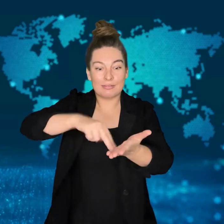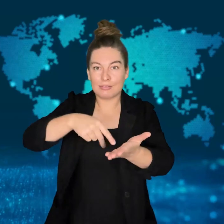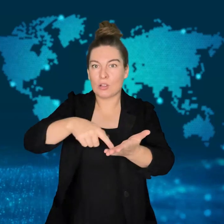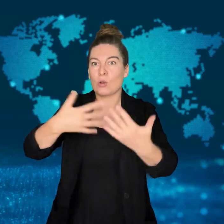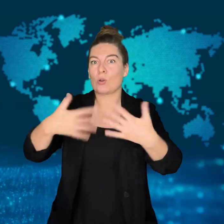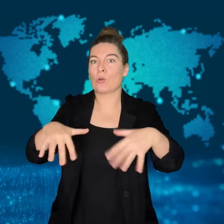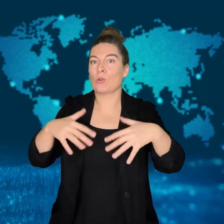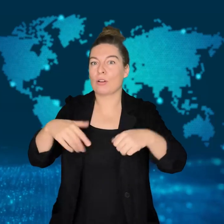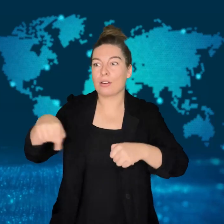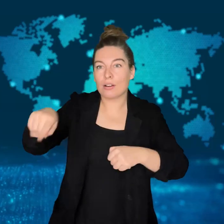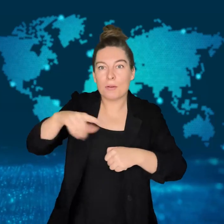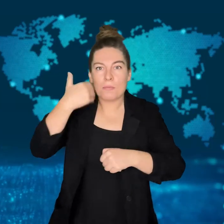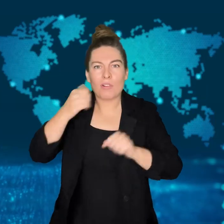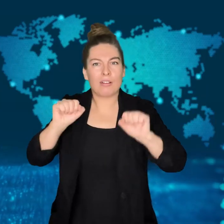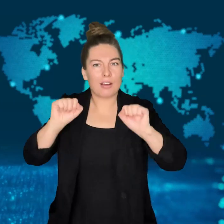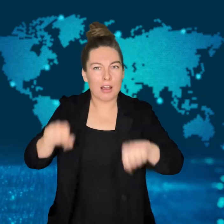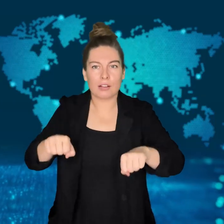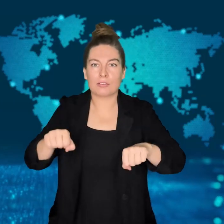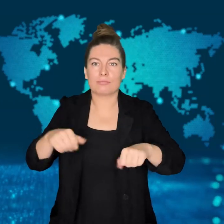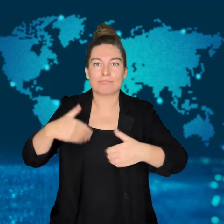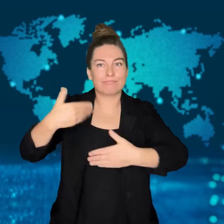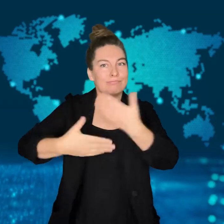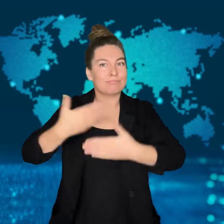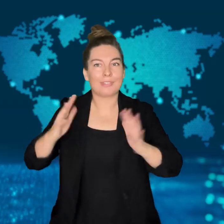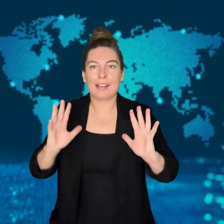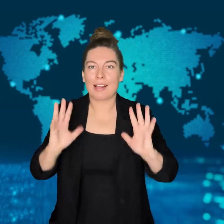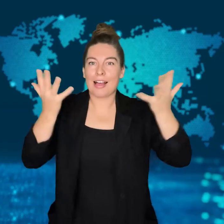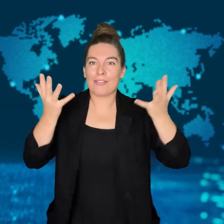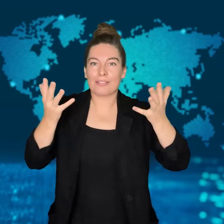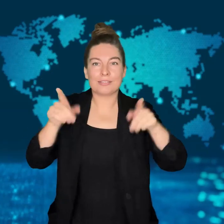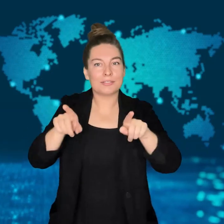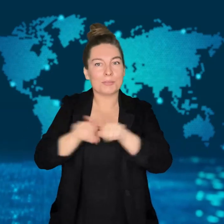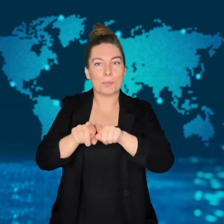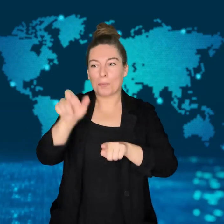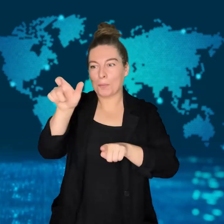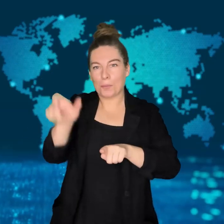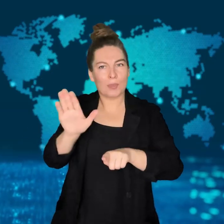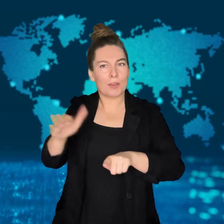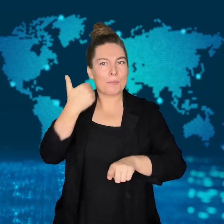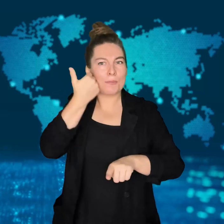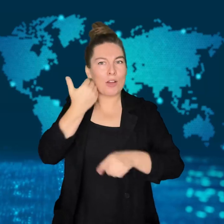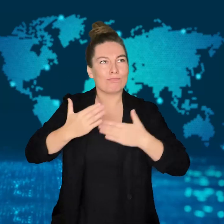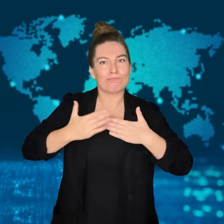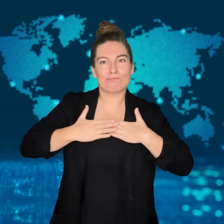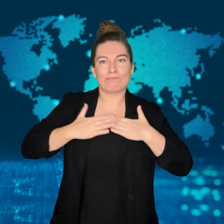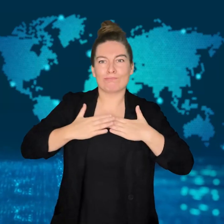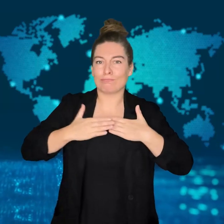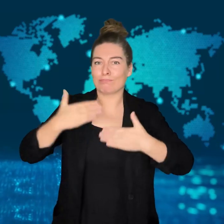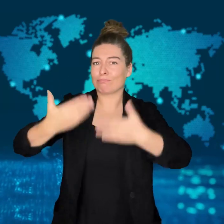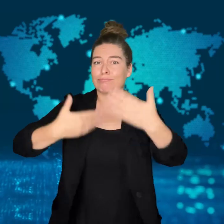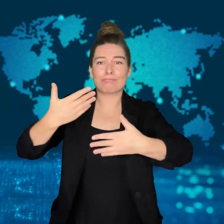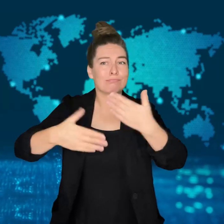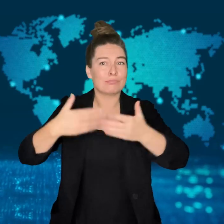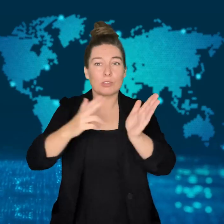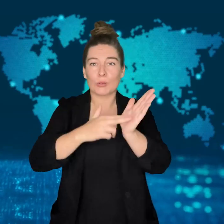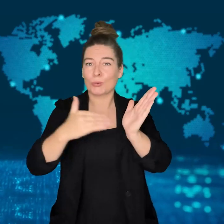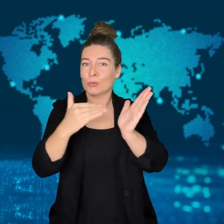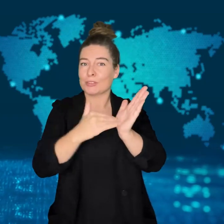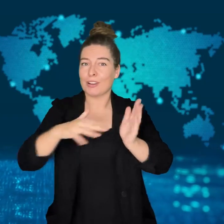as well as gave the British Crown the right to govern